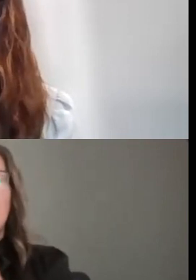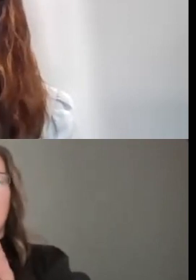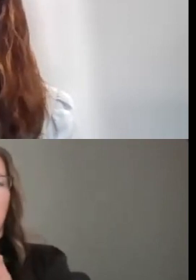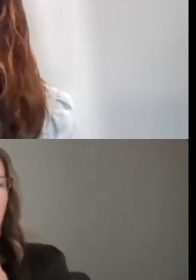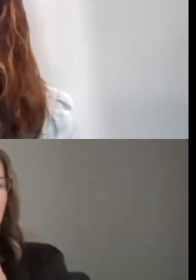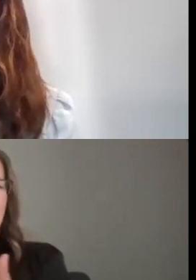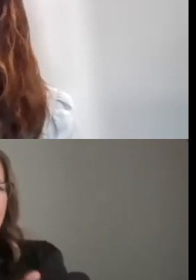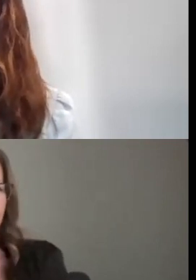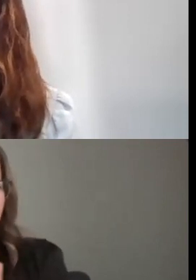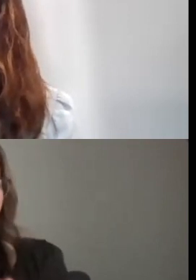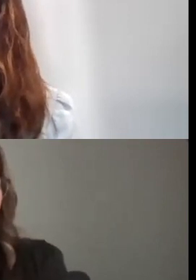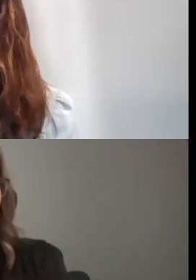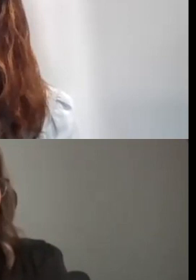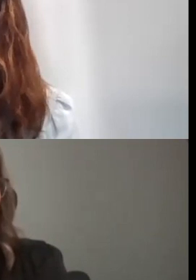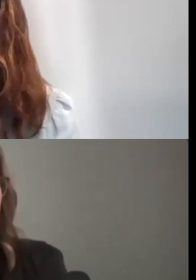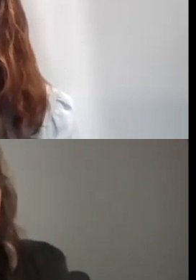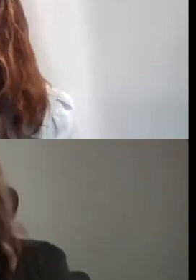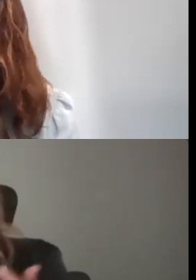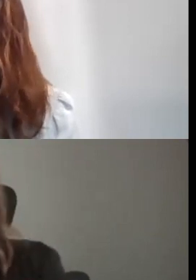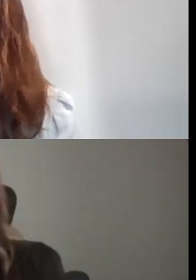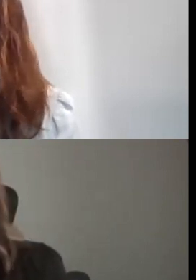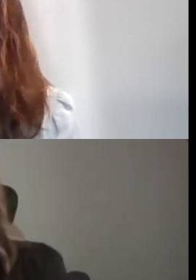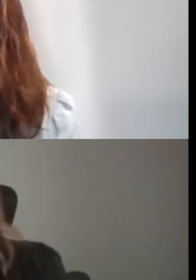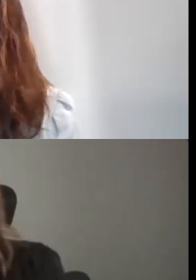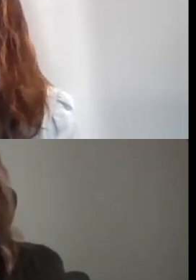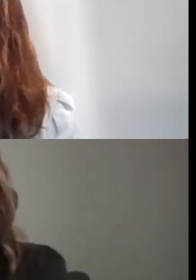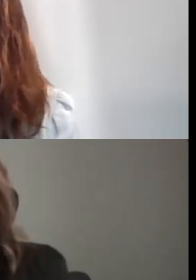THANKS, WENDY.